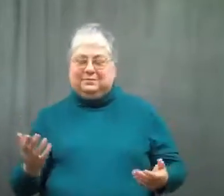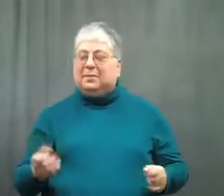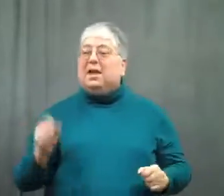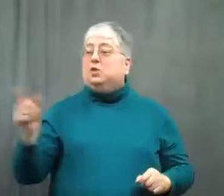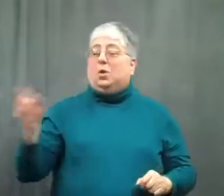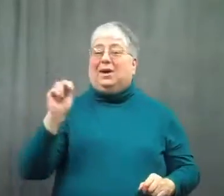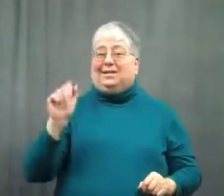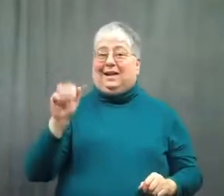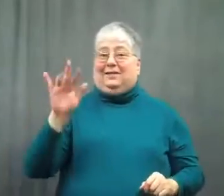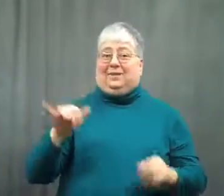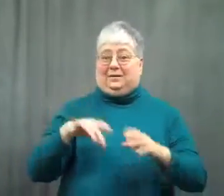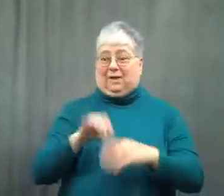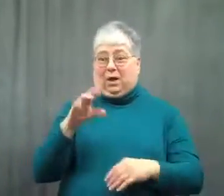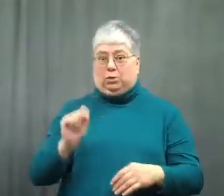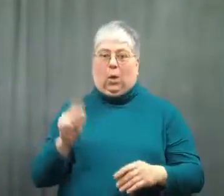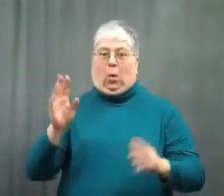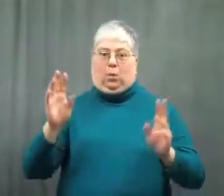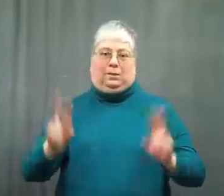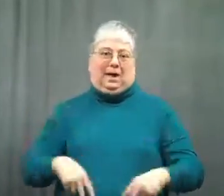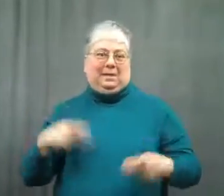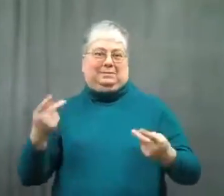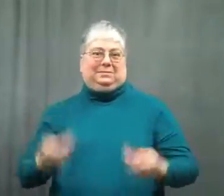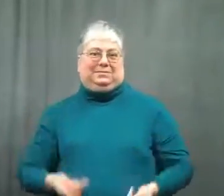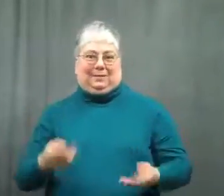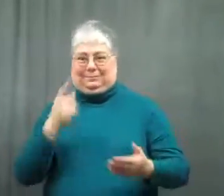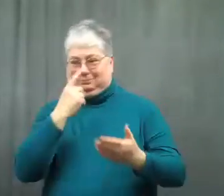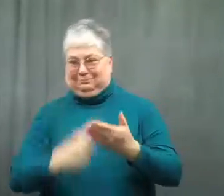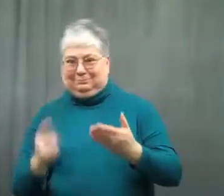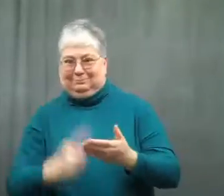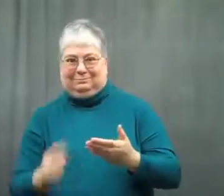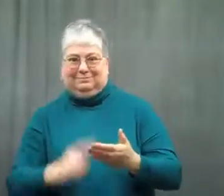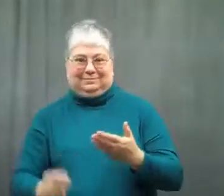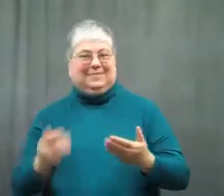The Navy was upset and launched an investigation when it found out.